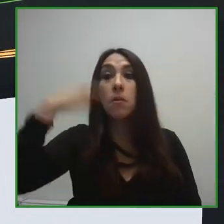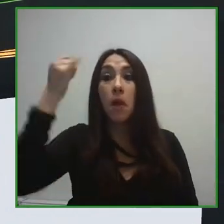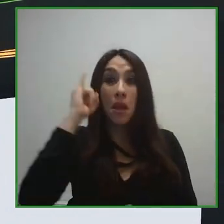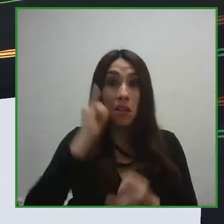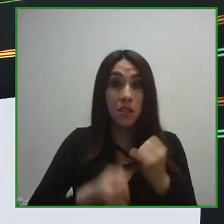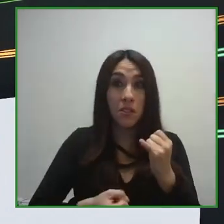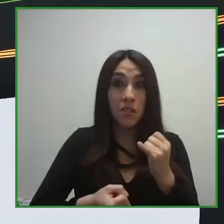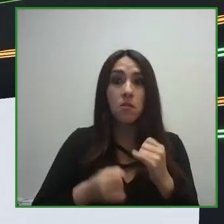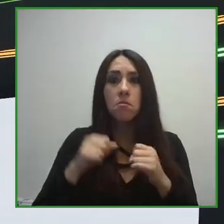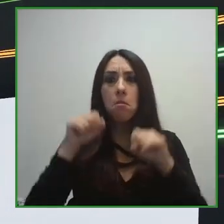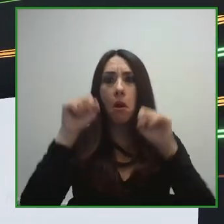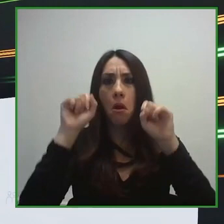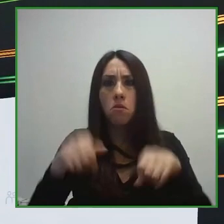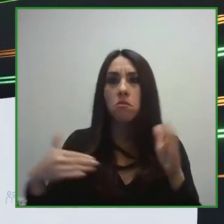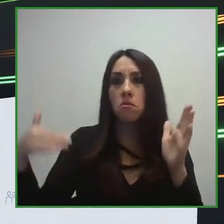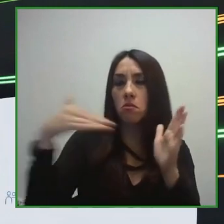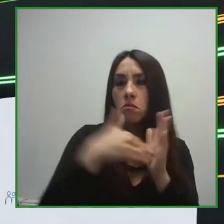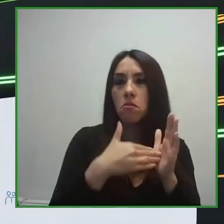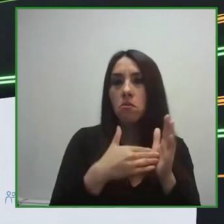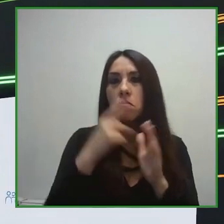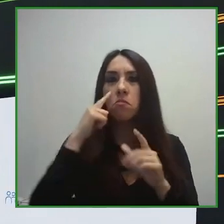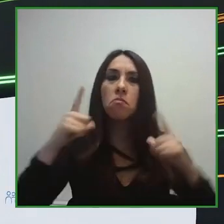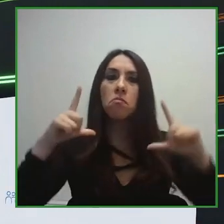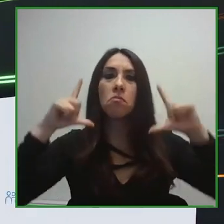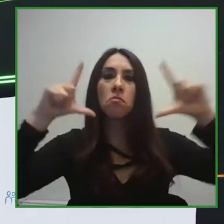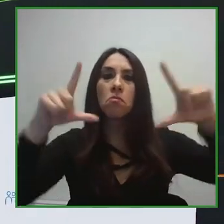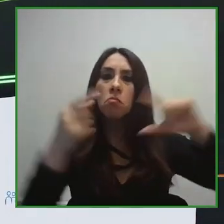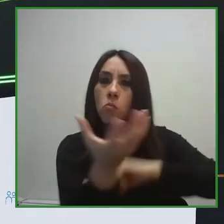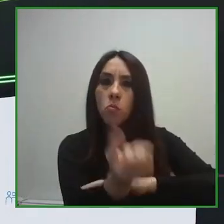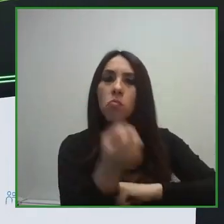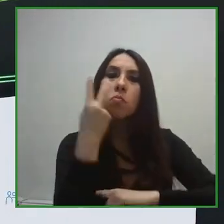They will be available in the platform during the next two weeks,